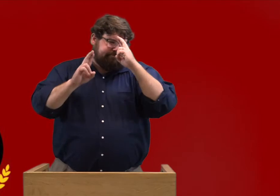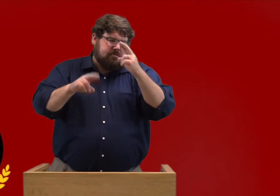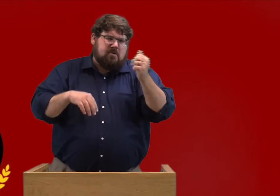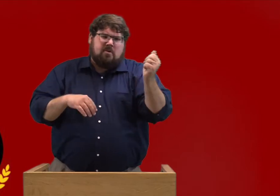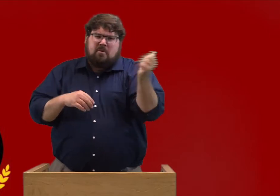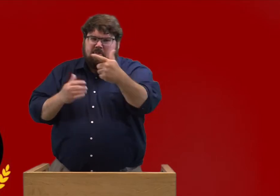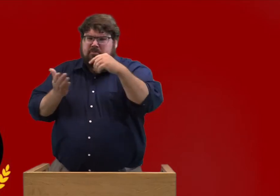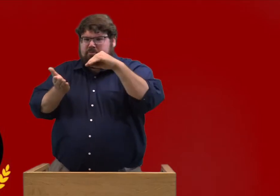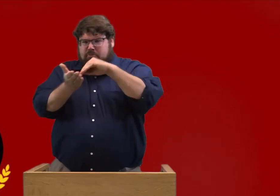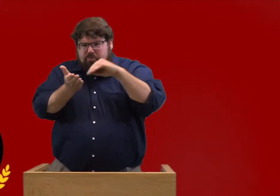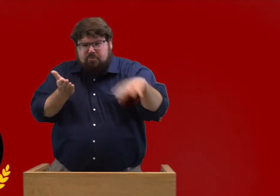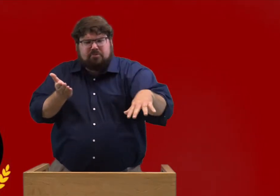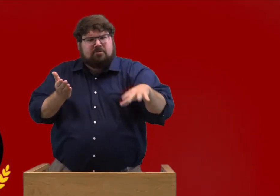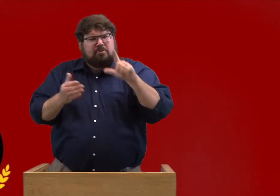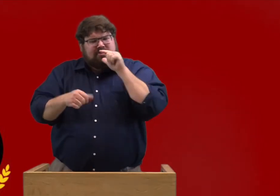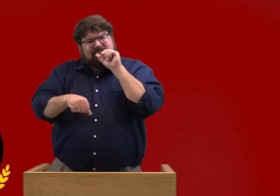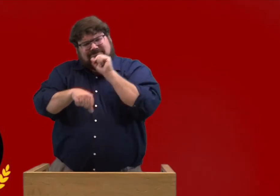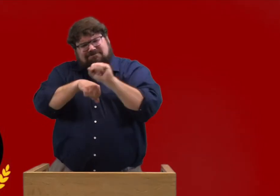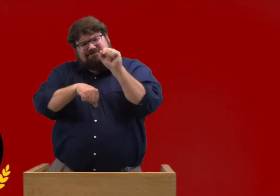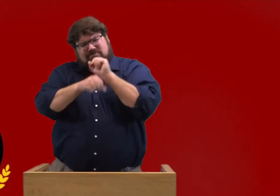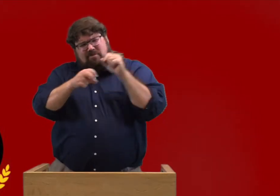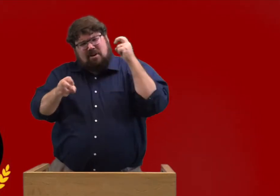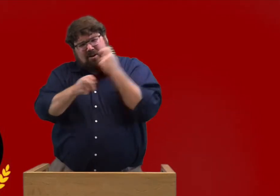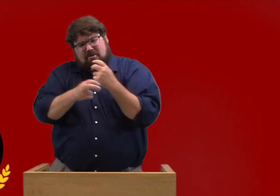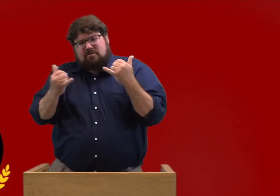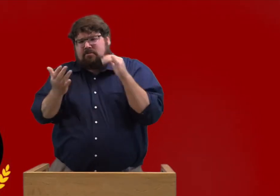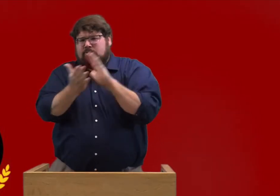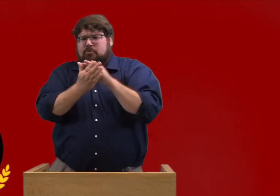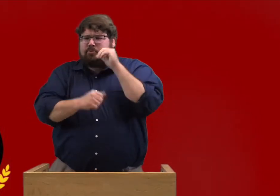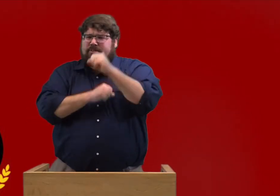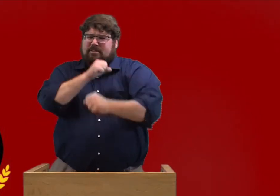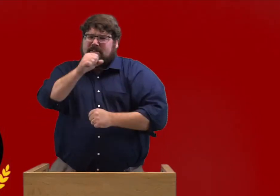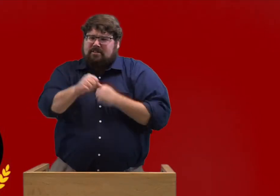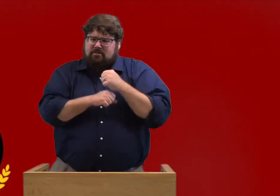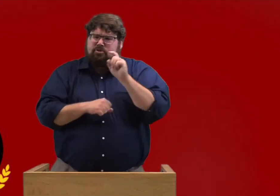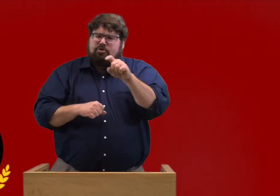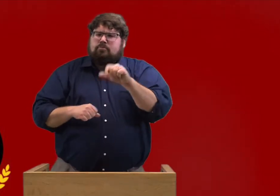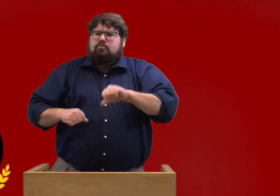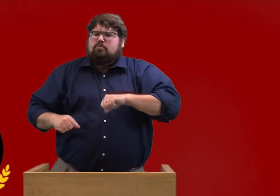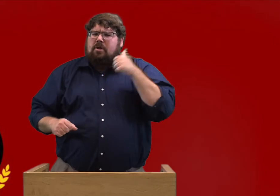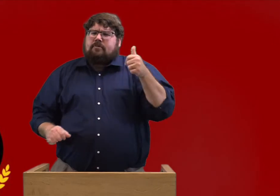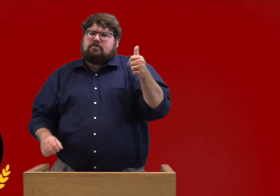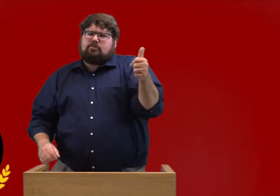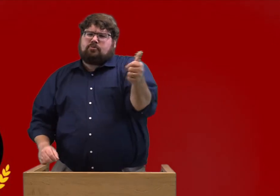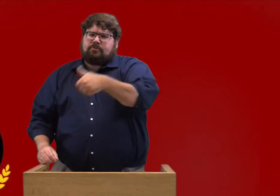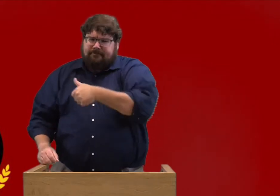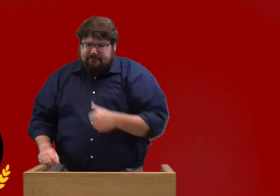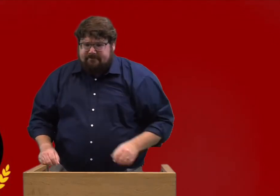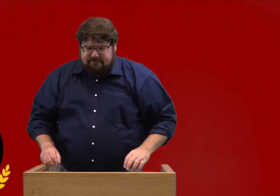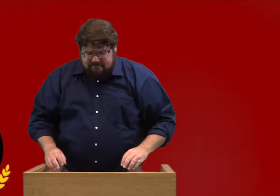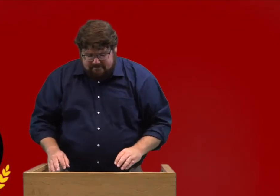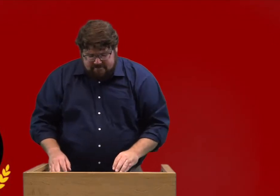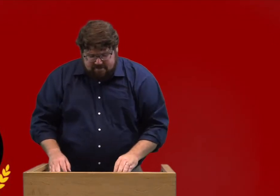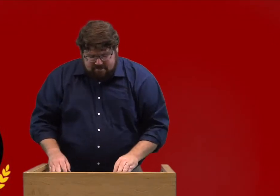My hat goes off to you, and I have the utmost respect for all of you students who worked really hard this school year. You should be proud of yourselves.